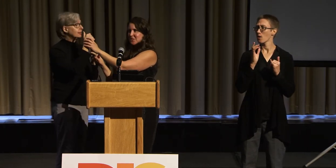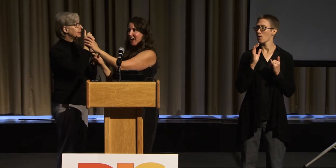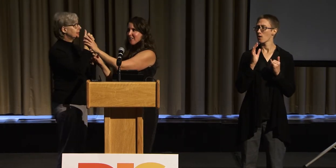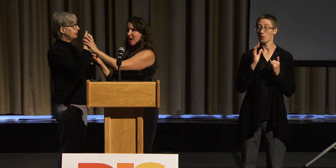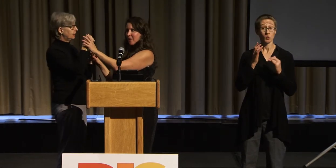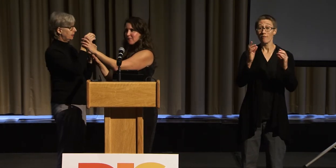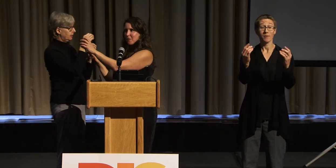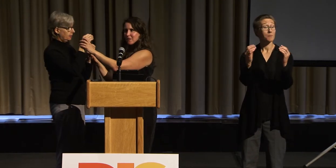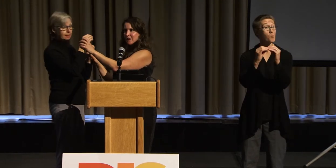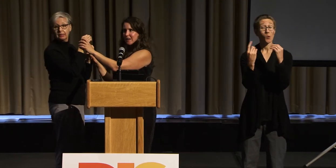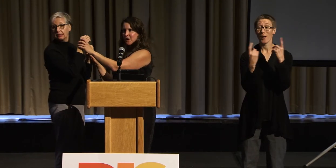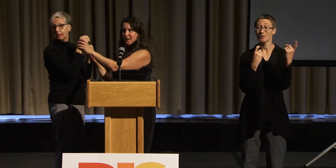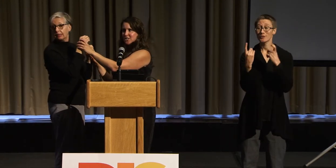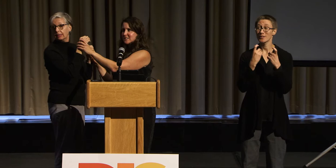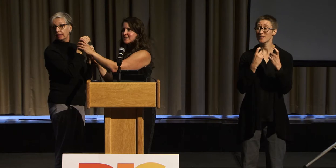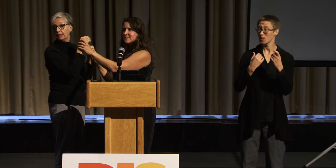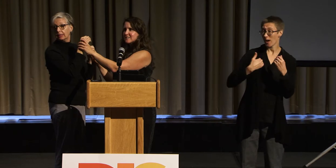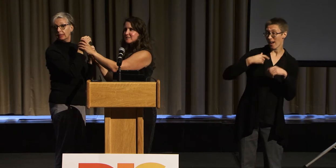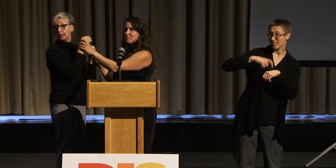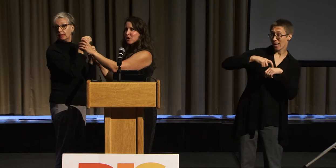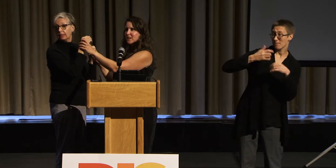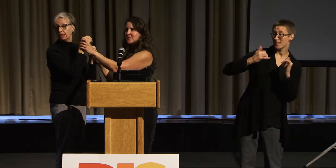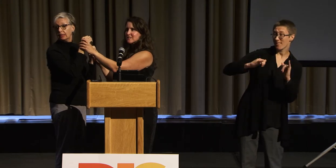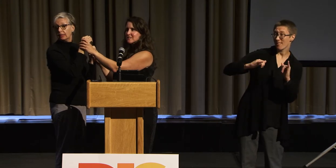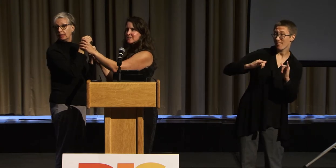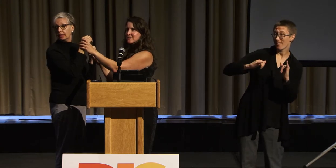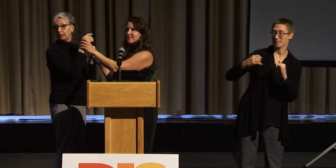Do I have time for more questions?